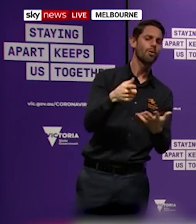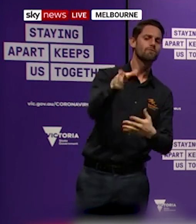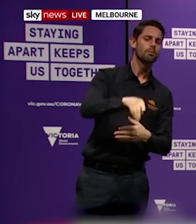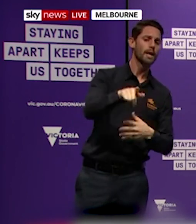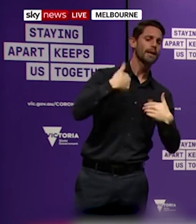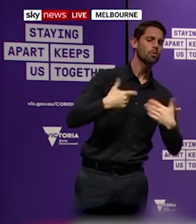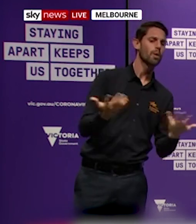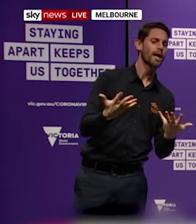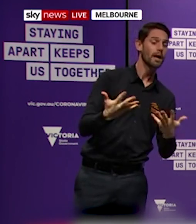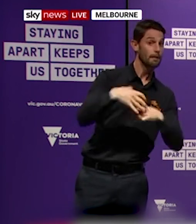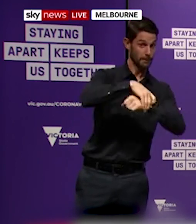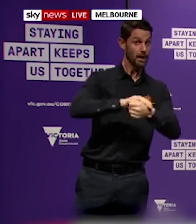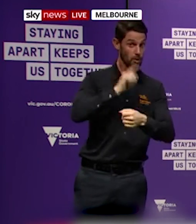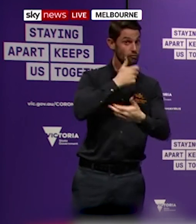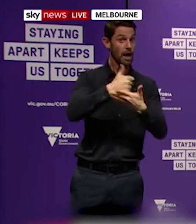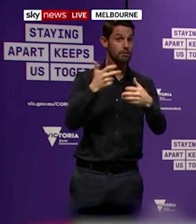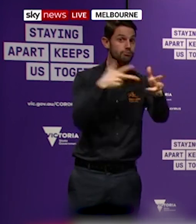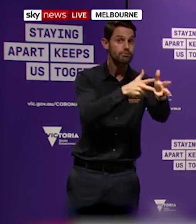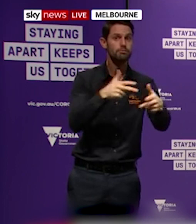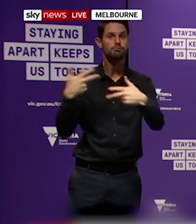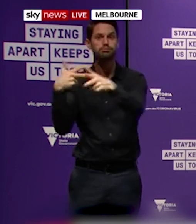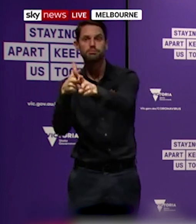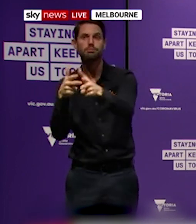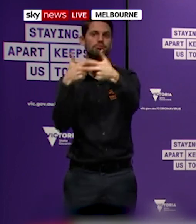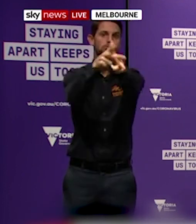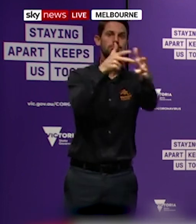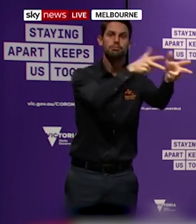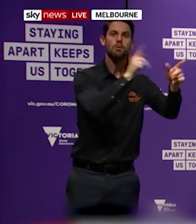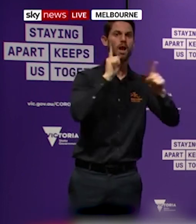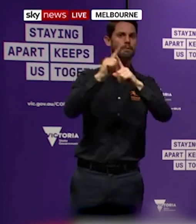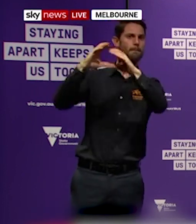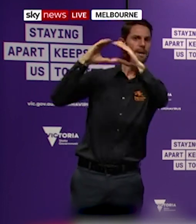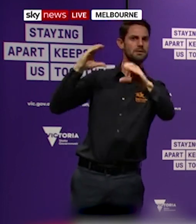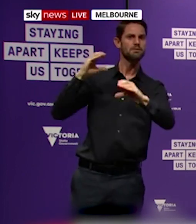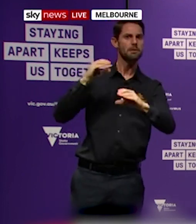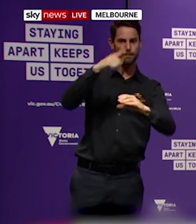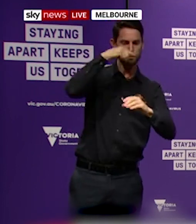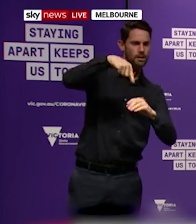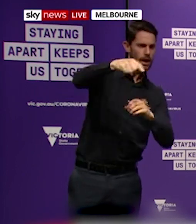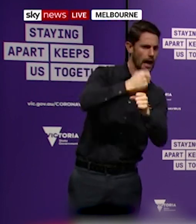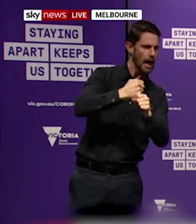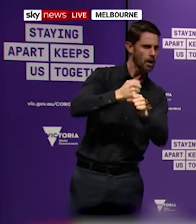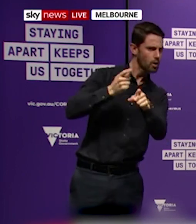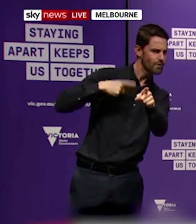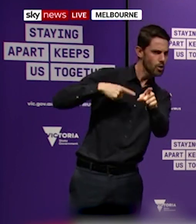asked to identify themselves, to identify their address and to provide good reason for them being out and about.